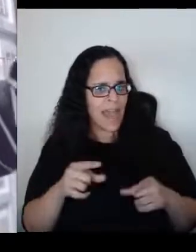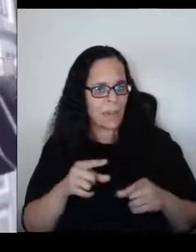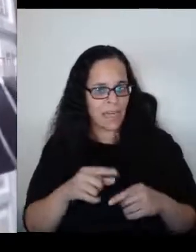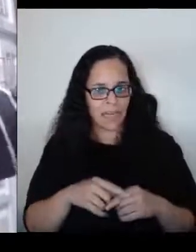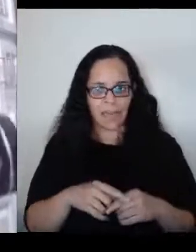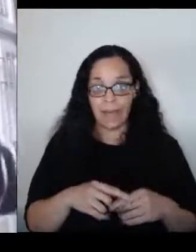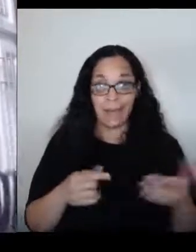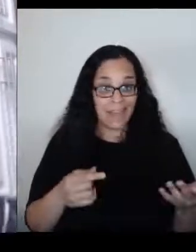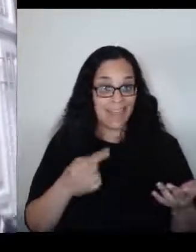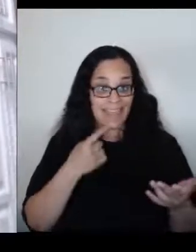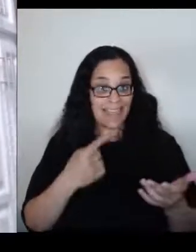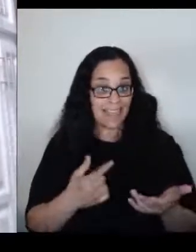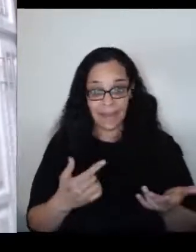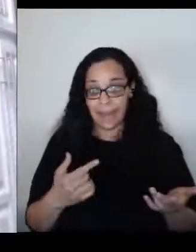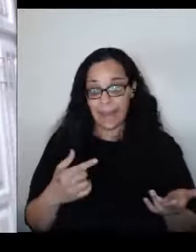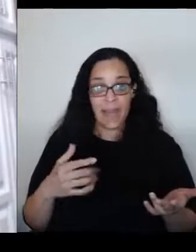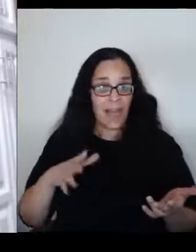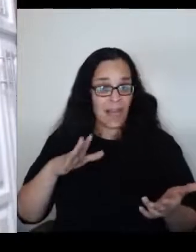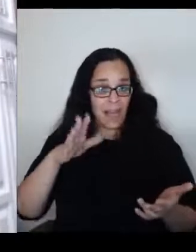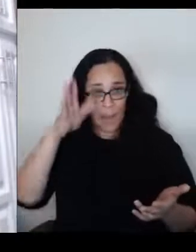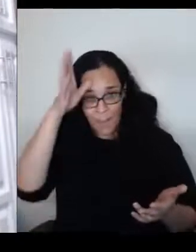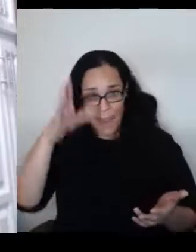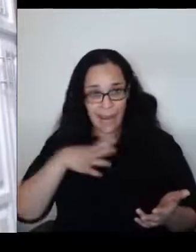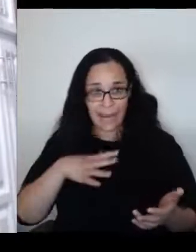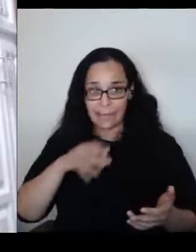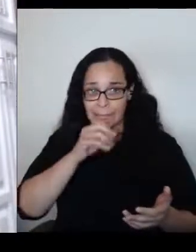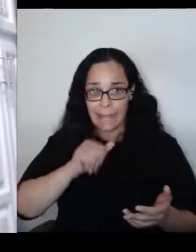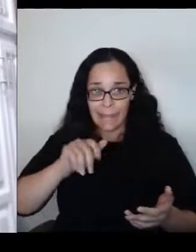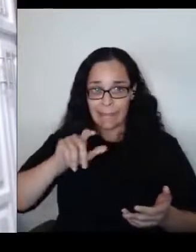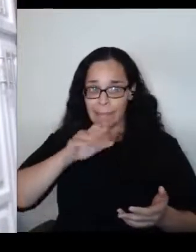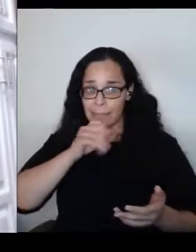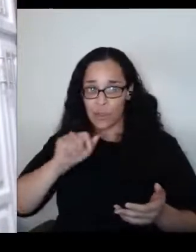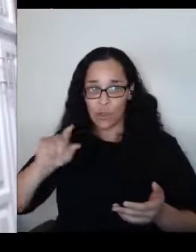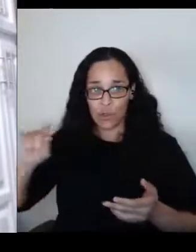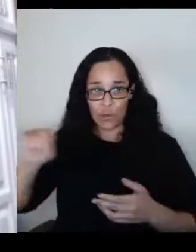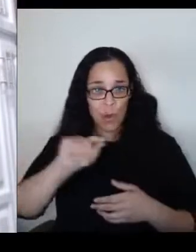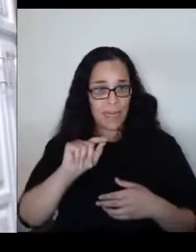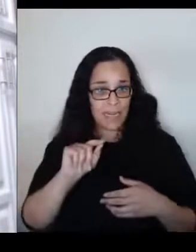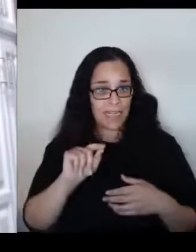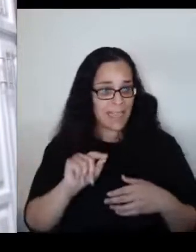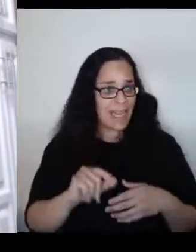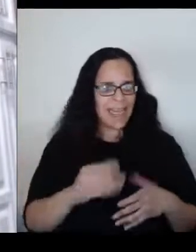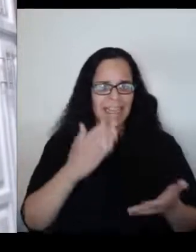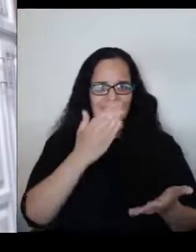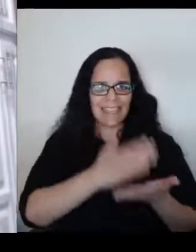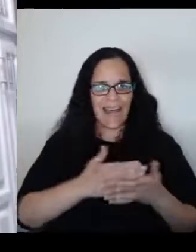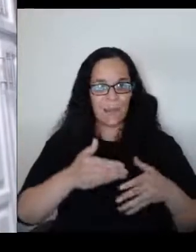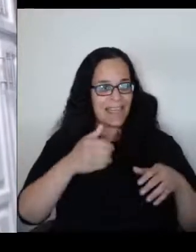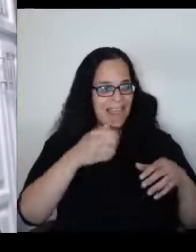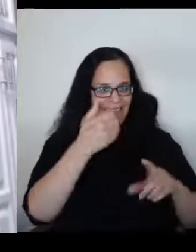"in the surrounding area and smashed the windows." Talk about Kristallnacht.